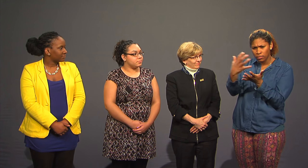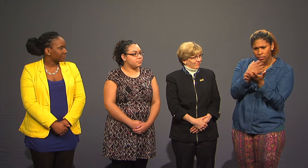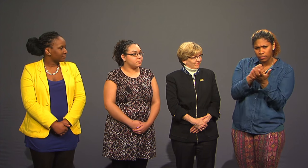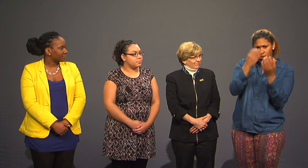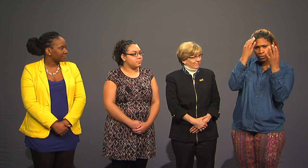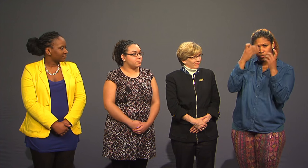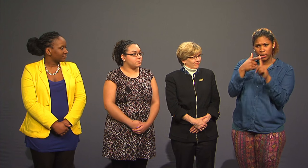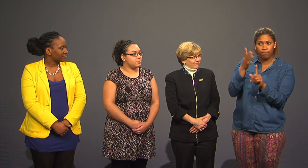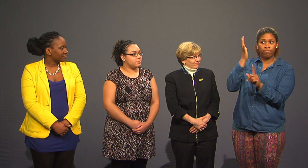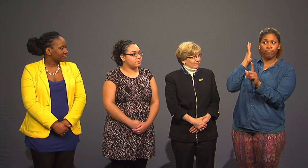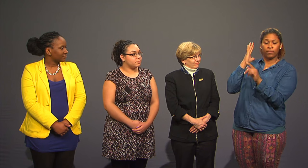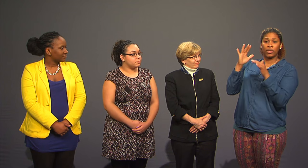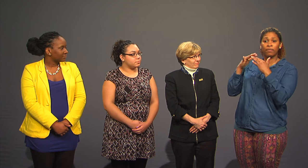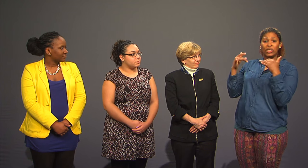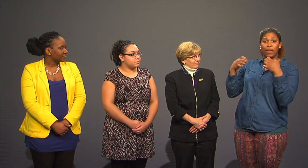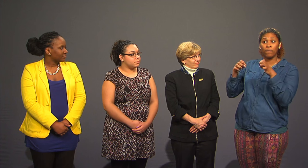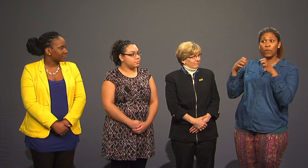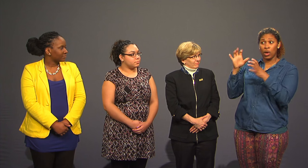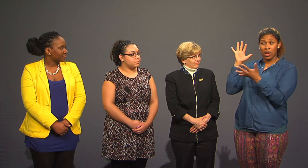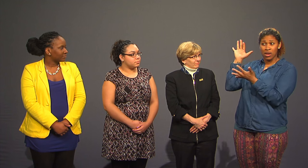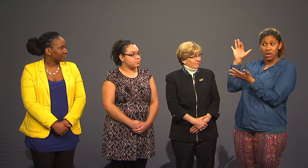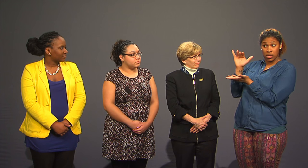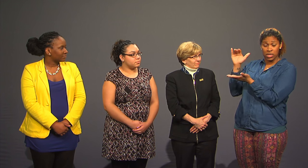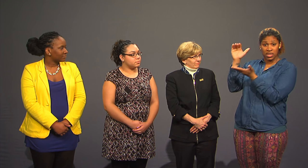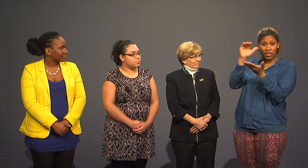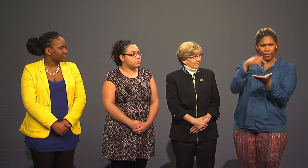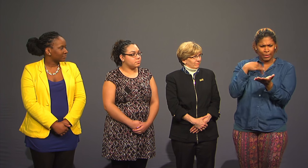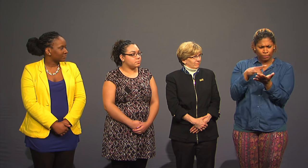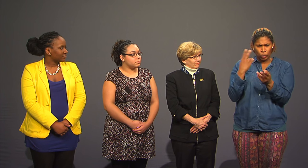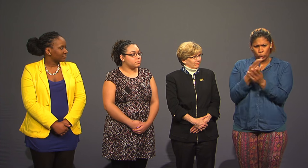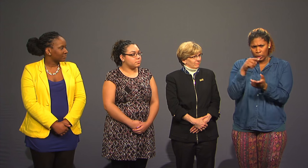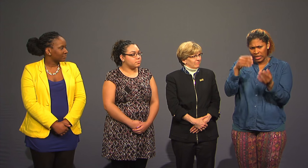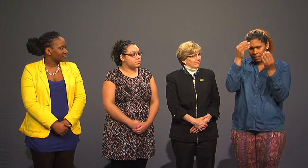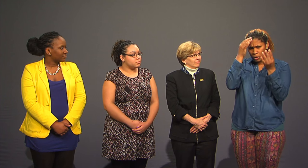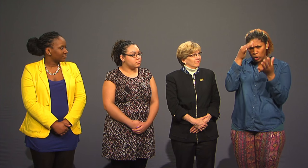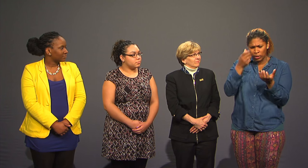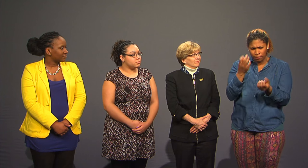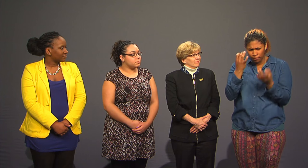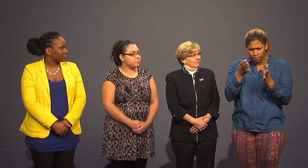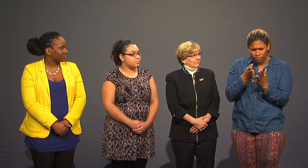We will continue to gather information about past diversity efforts to take advantage of